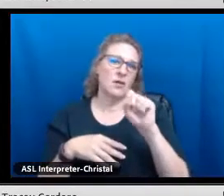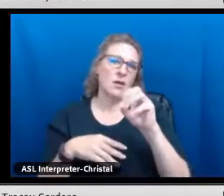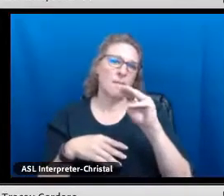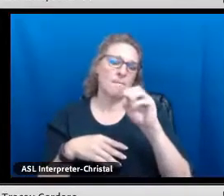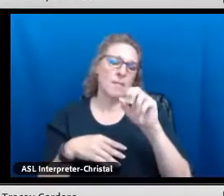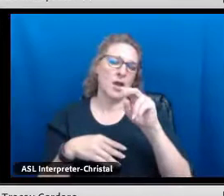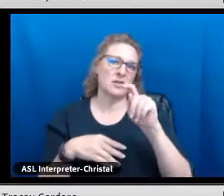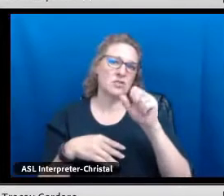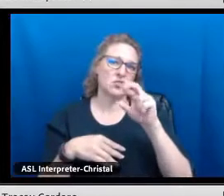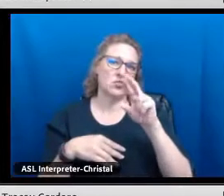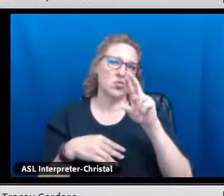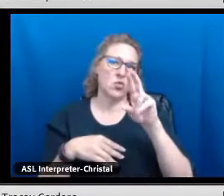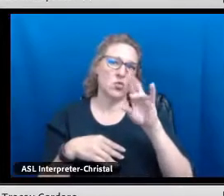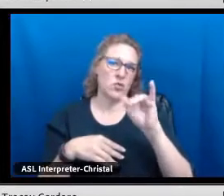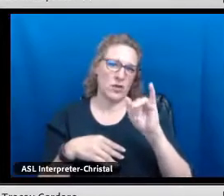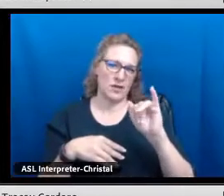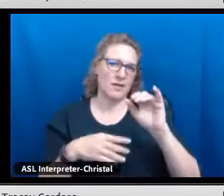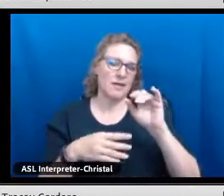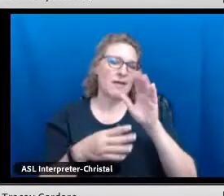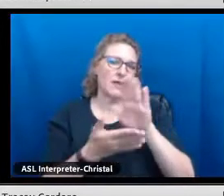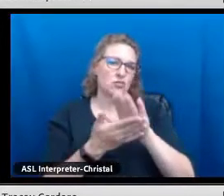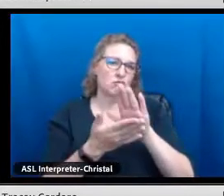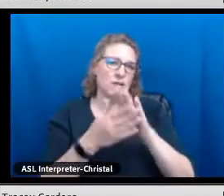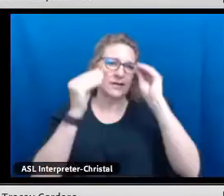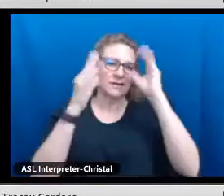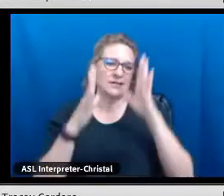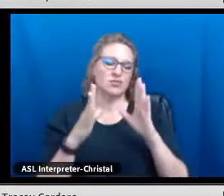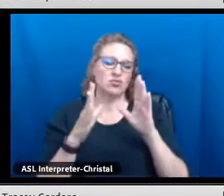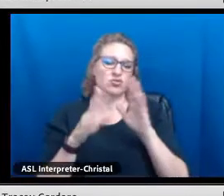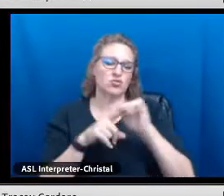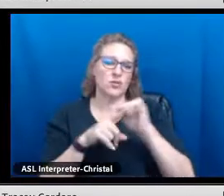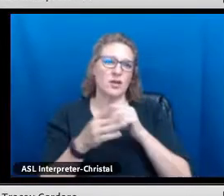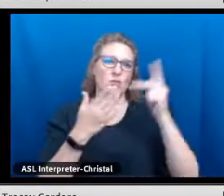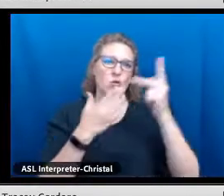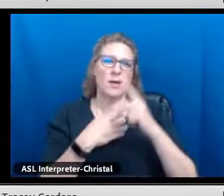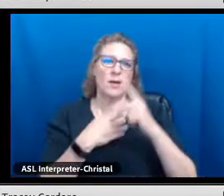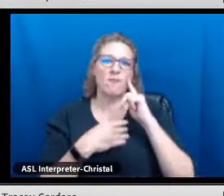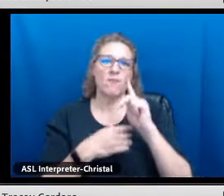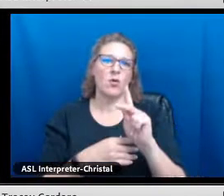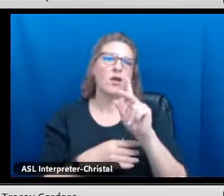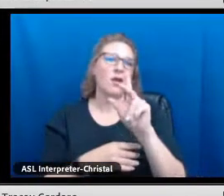I am the director of the Indigenous Montessori Institute, which is the teacher training program